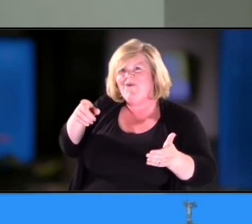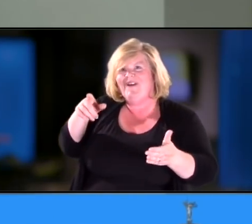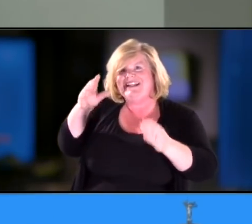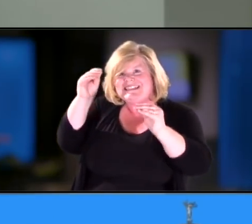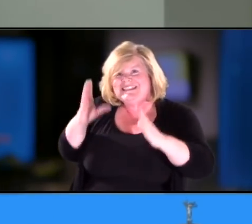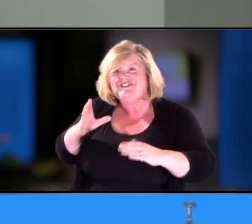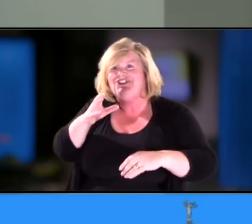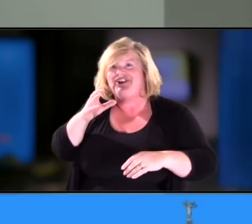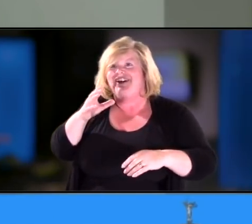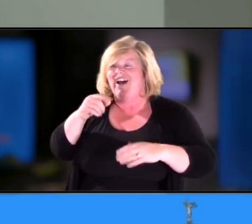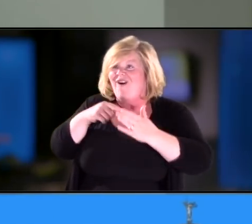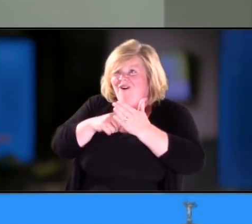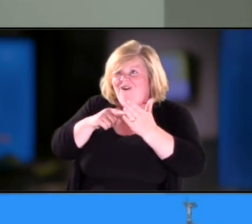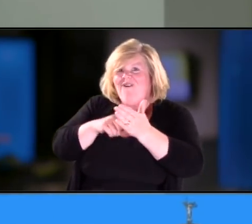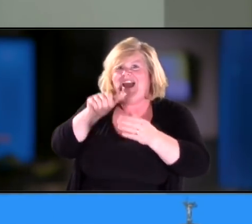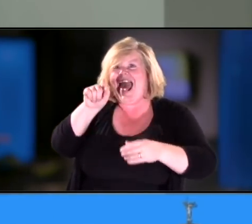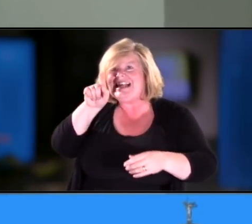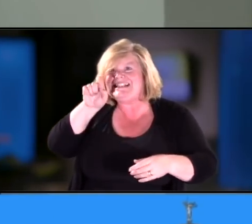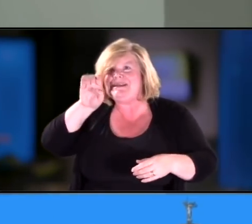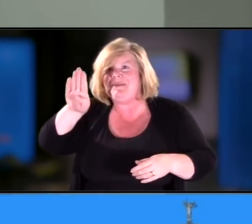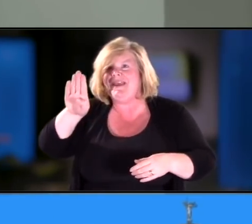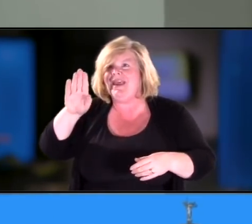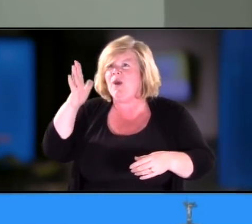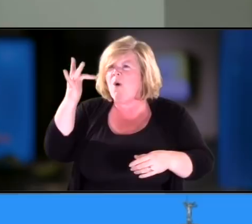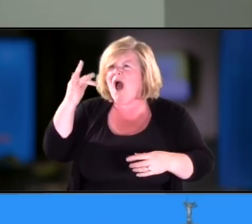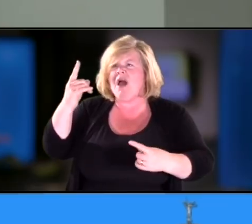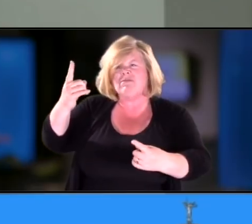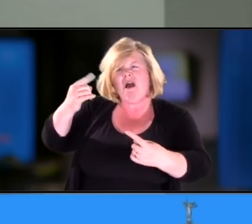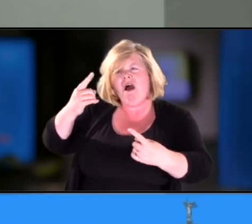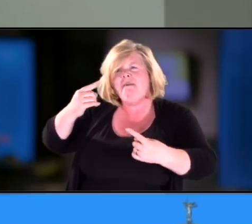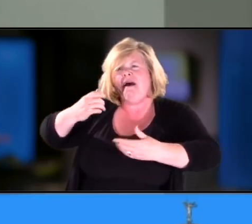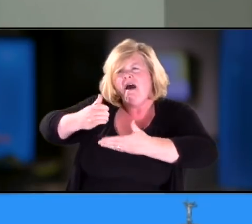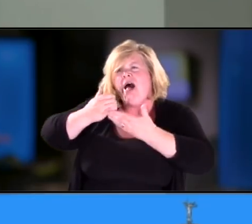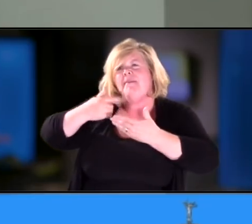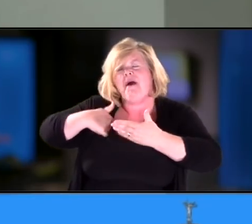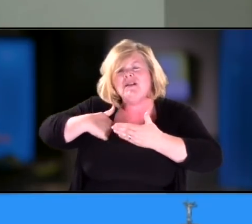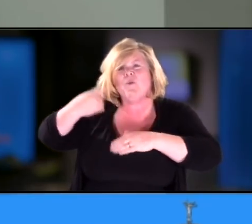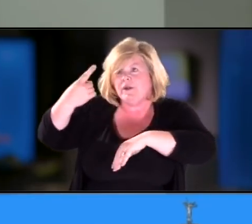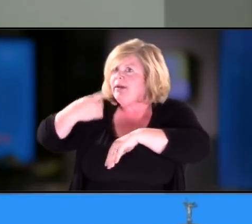for their dedication even though it's one hour a month, to our family.